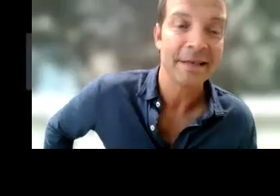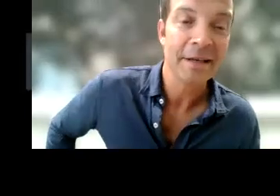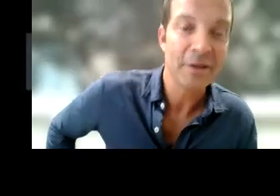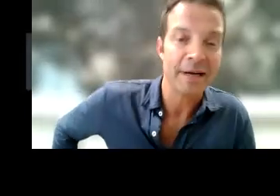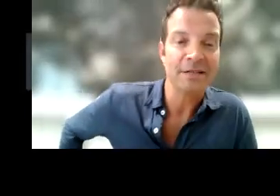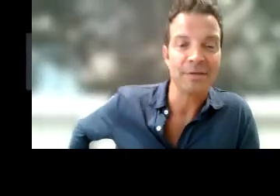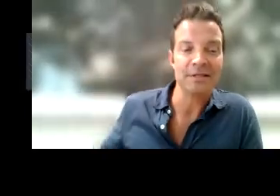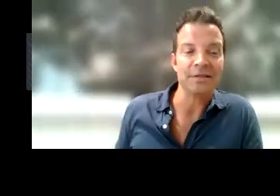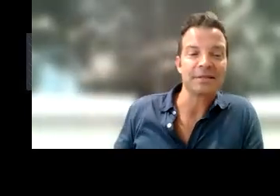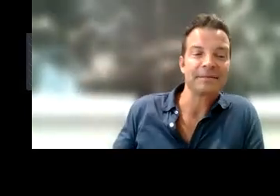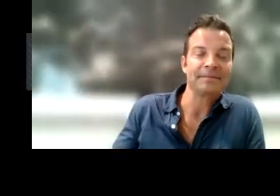Graduate Students.